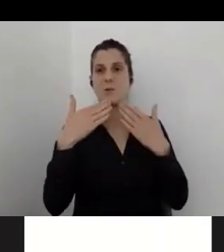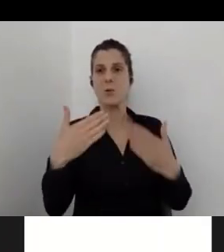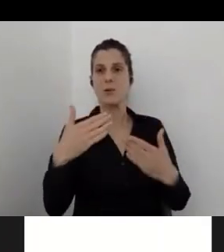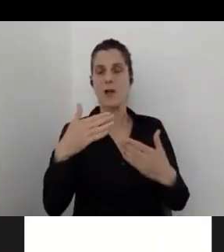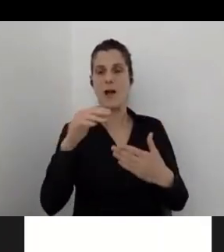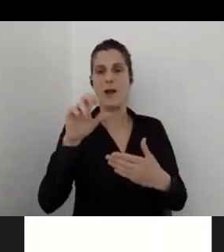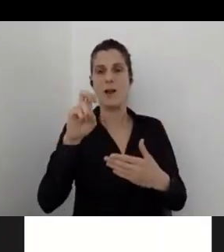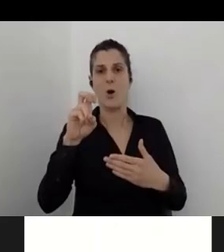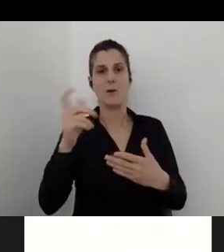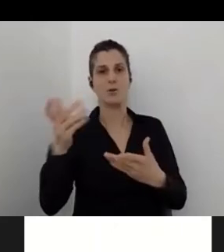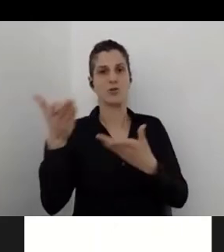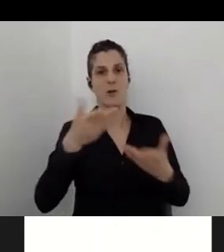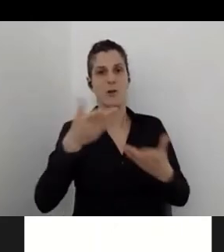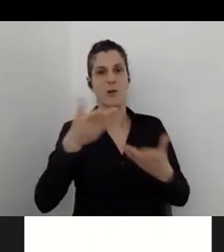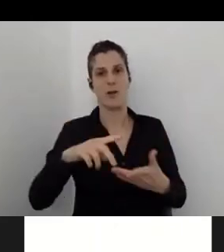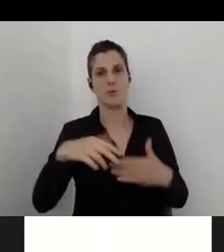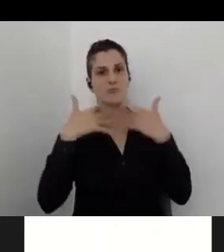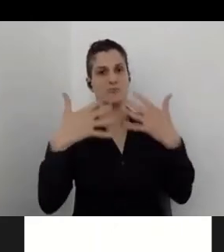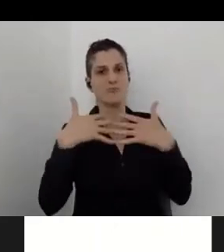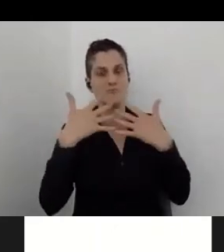I'll share my screen.